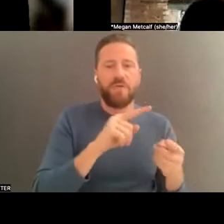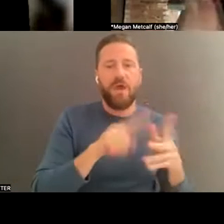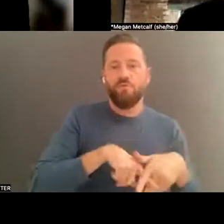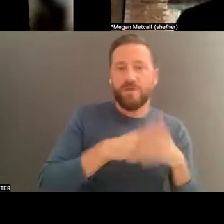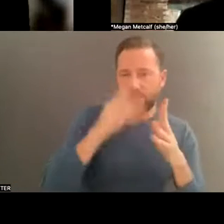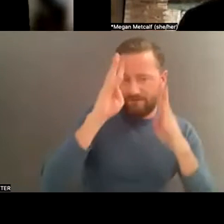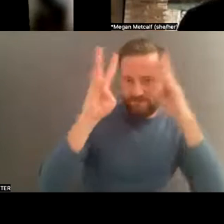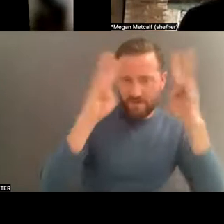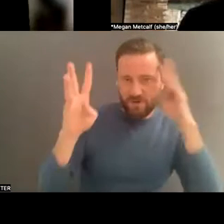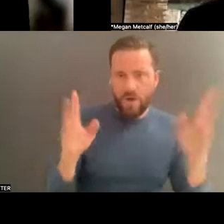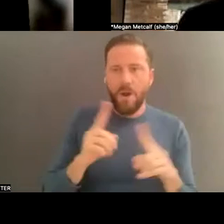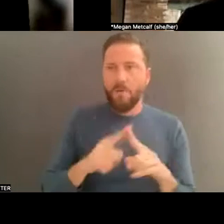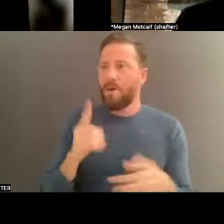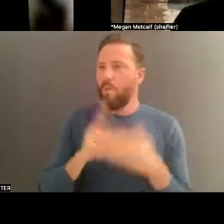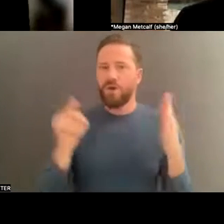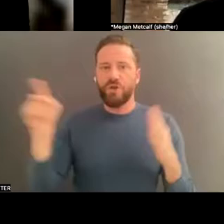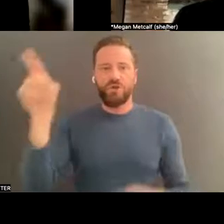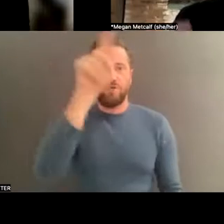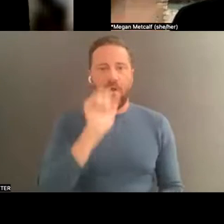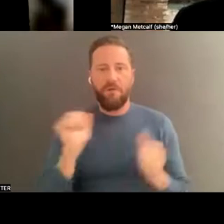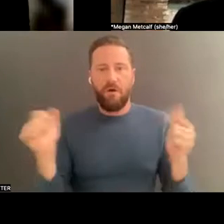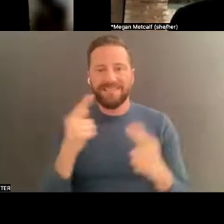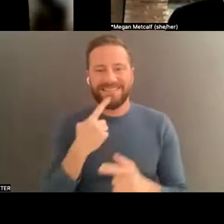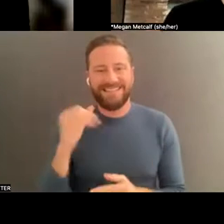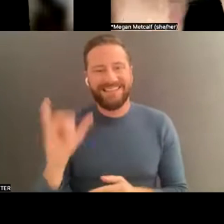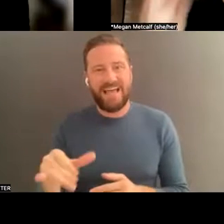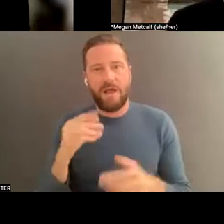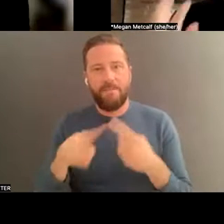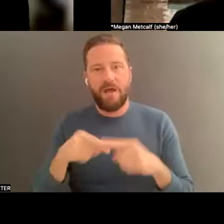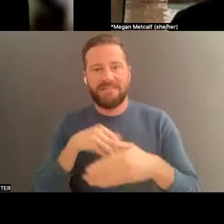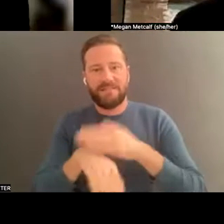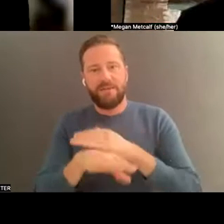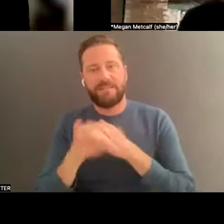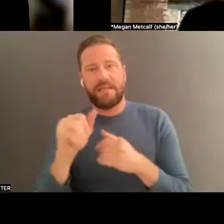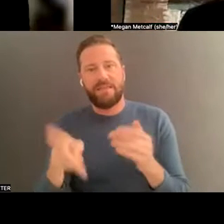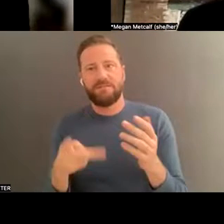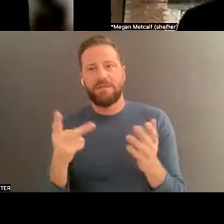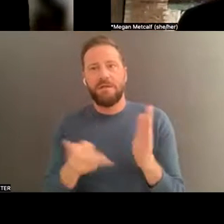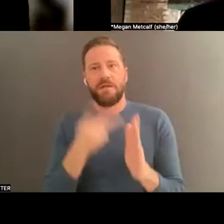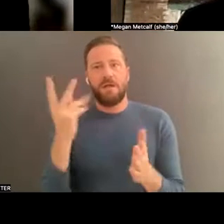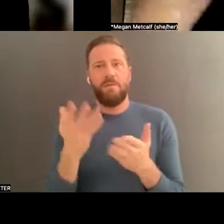have said about accessibility is this double-edged thing, and I think each